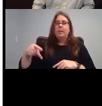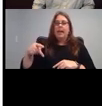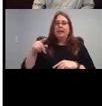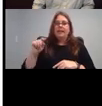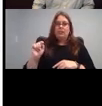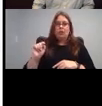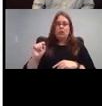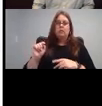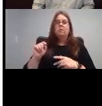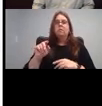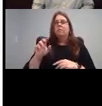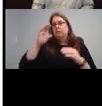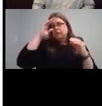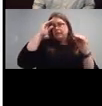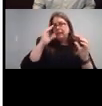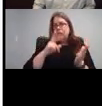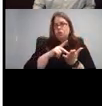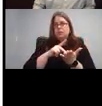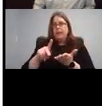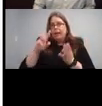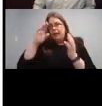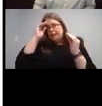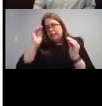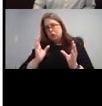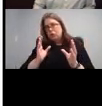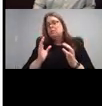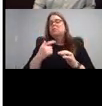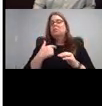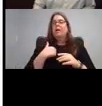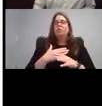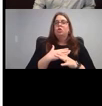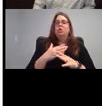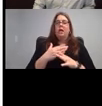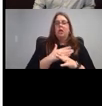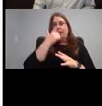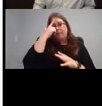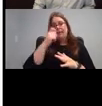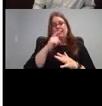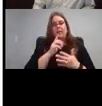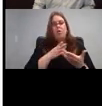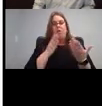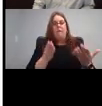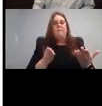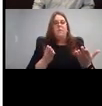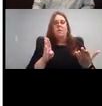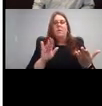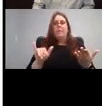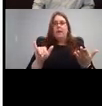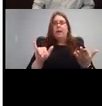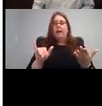them, others may not. And then sharing them because they these are offered by teachers or as well.